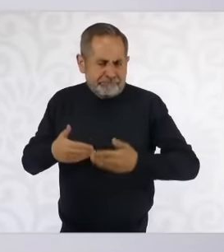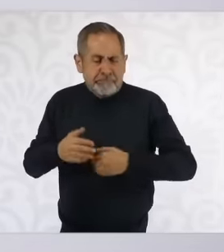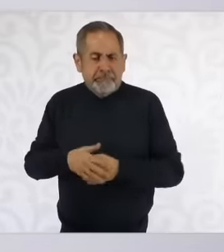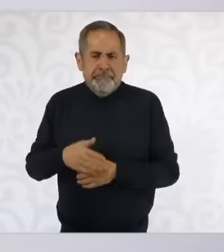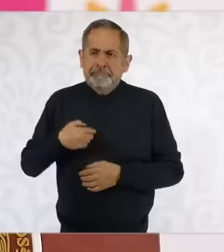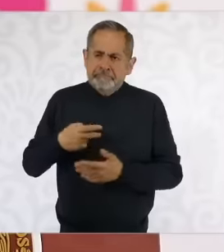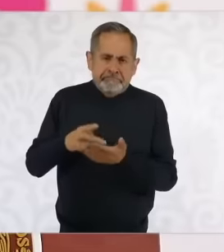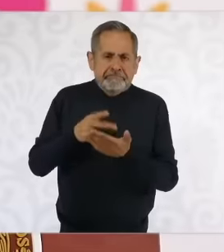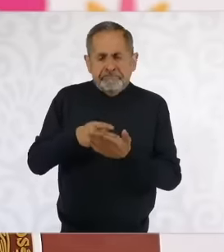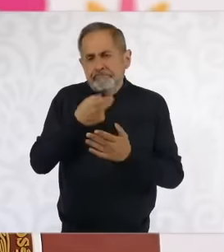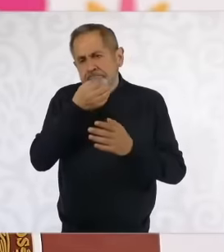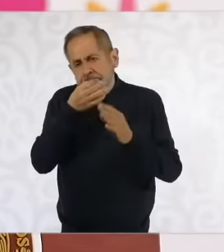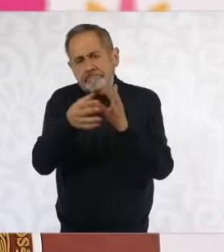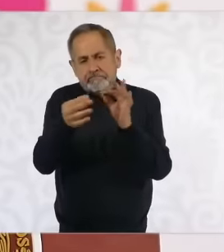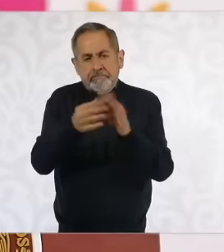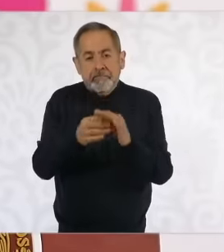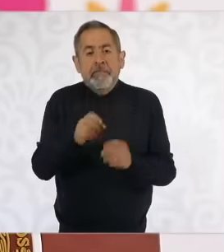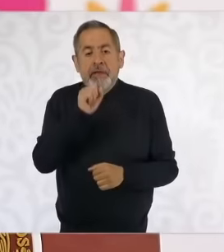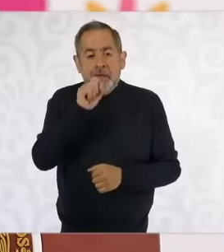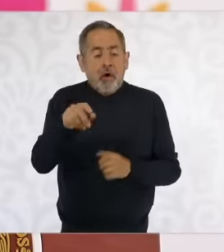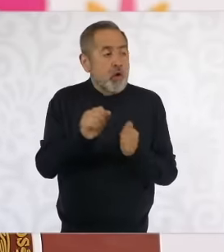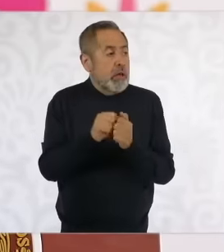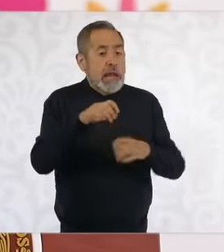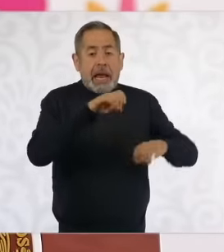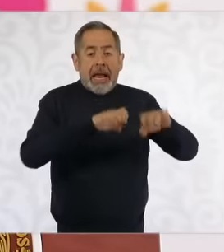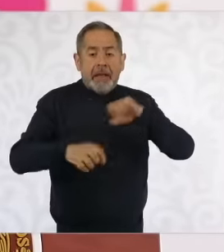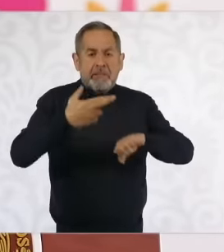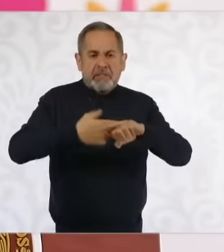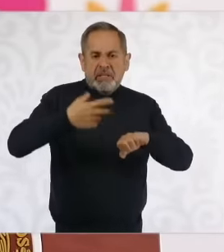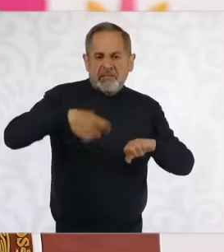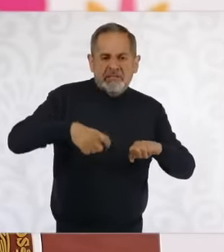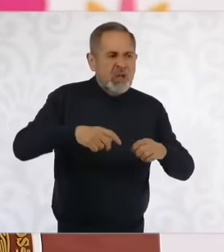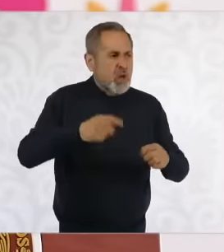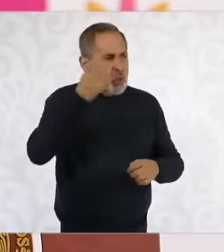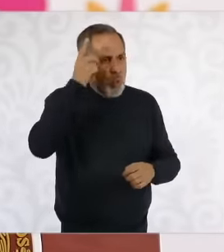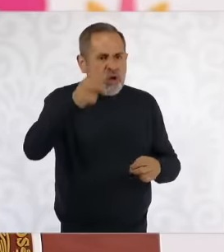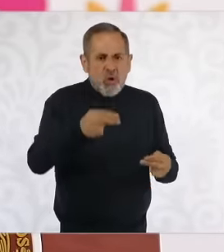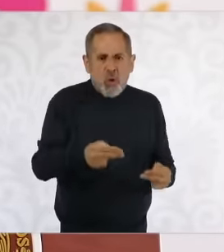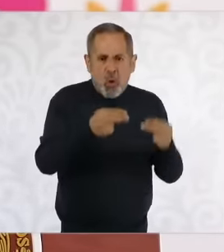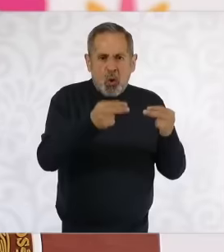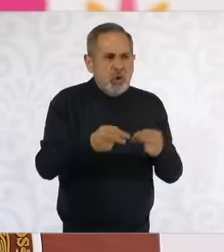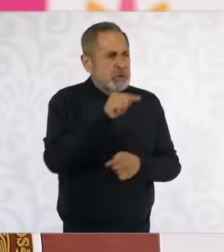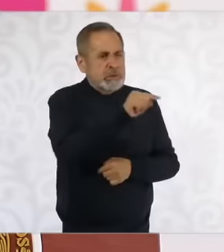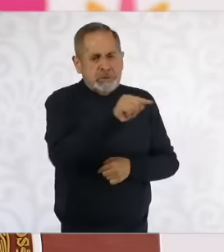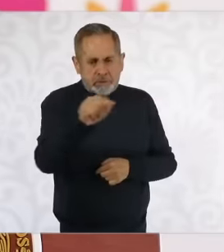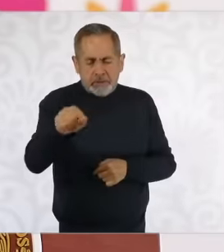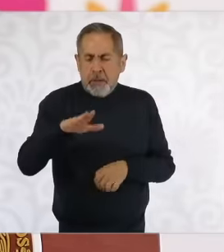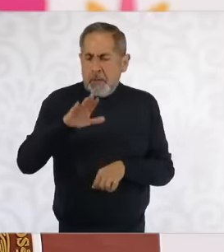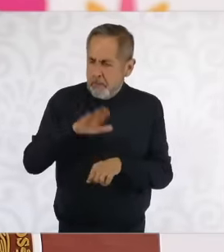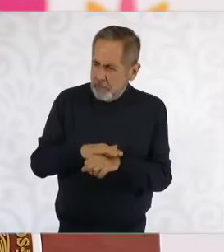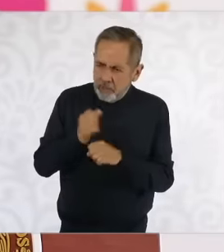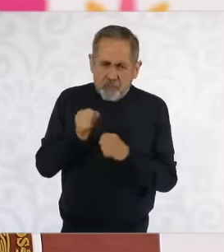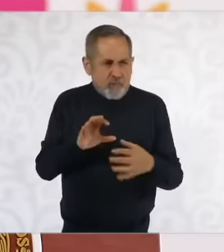also been doing it with businessmen and businessmen and we want to strengthen it even more to demonstrate